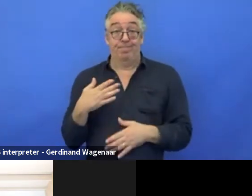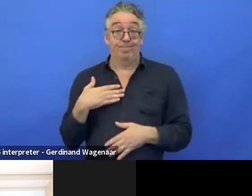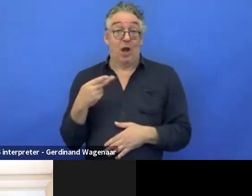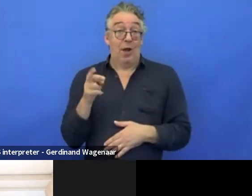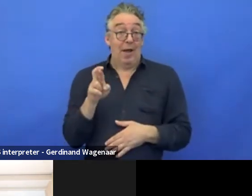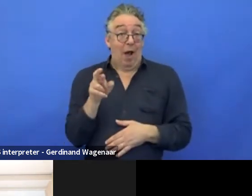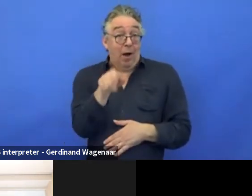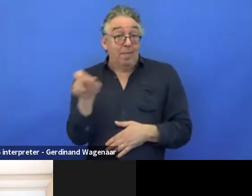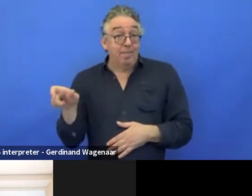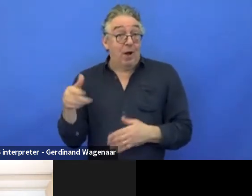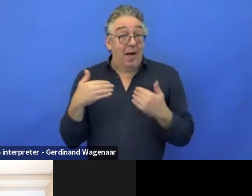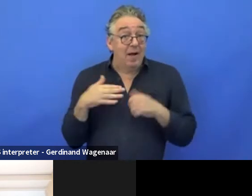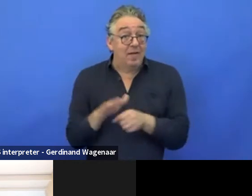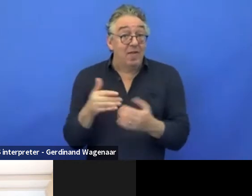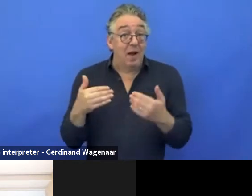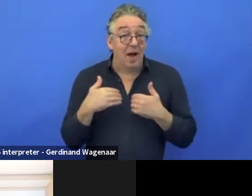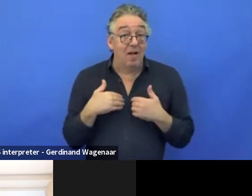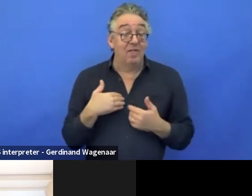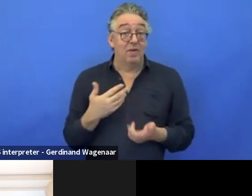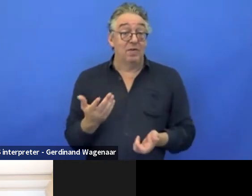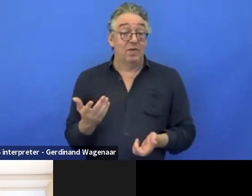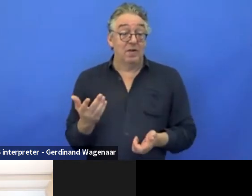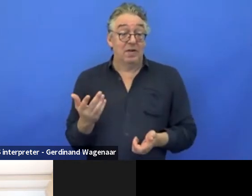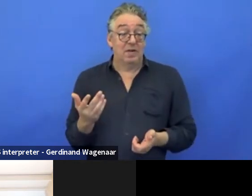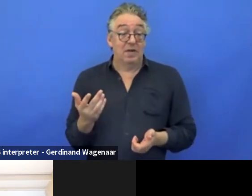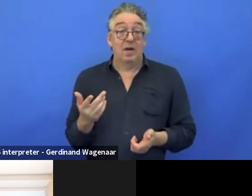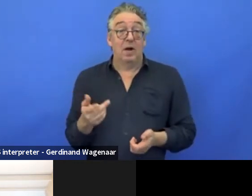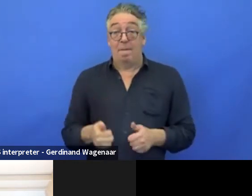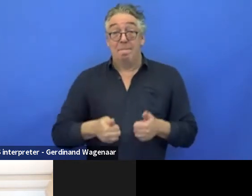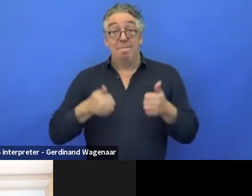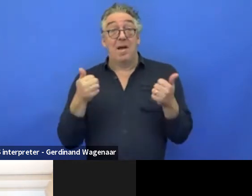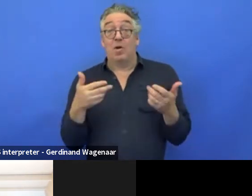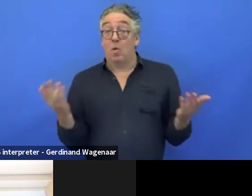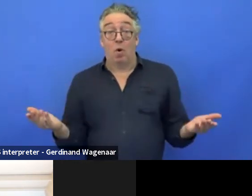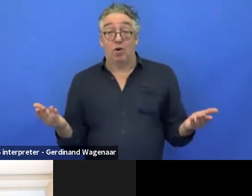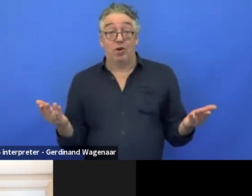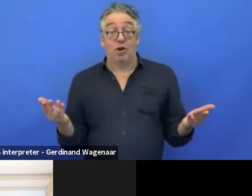you decide if it's better for you to join as a partner or advisory board.